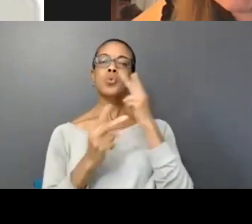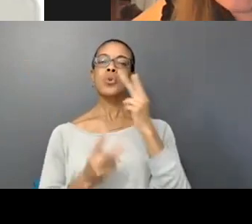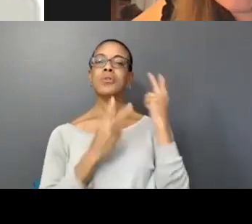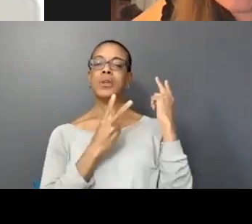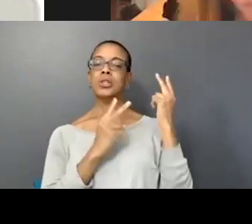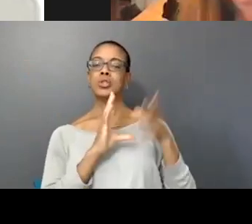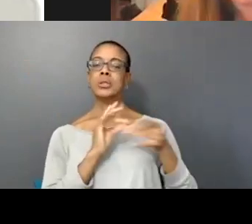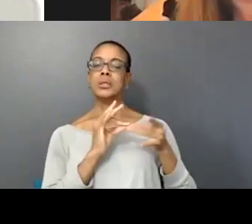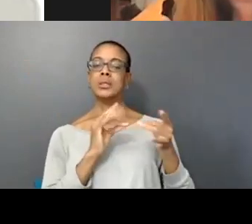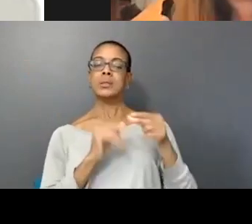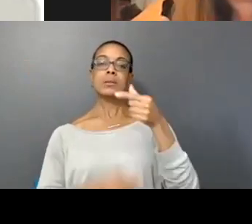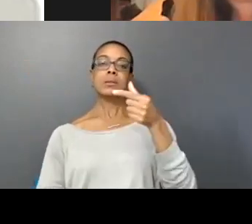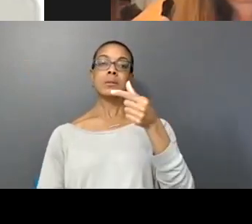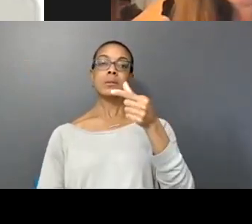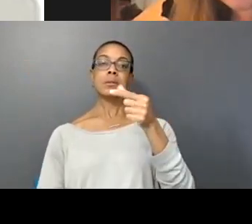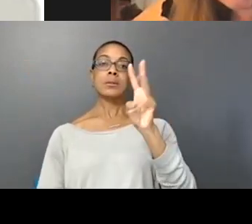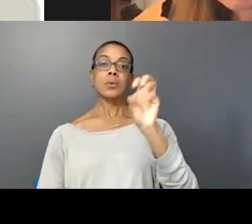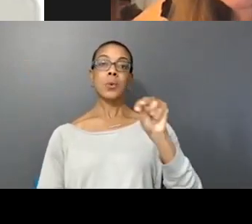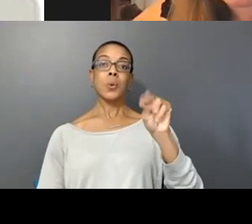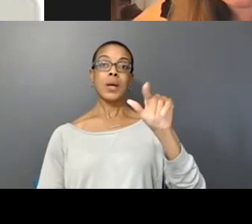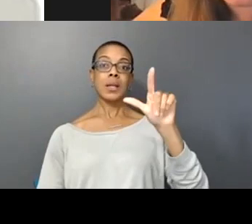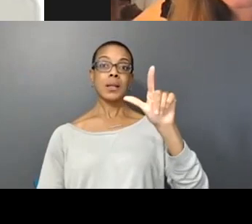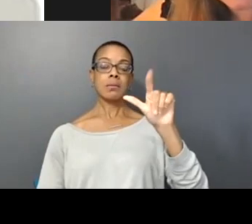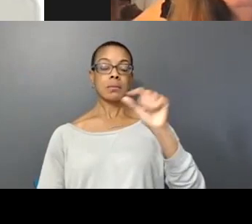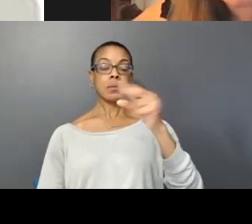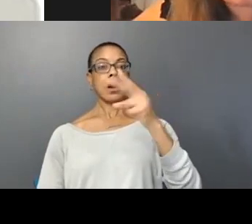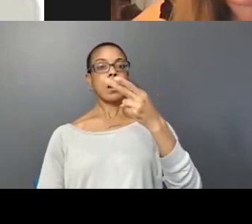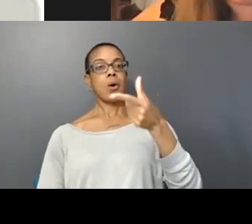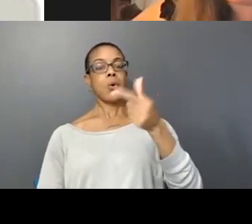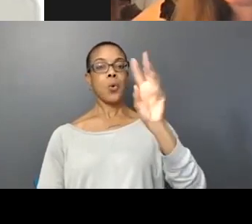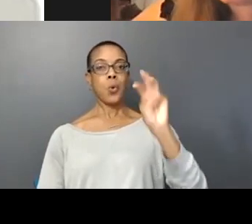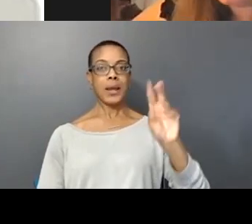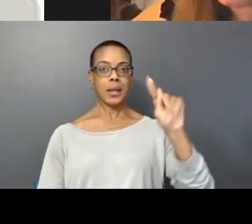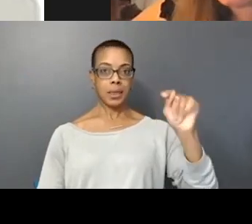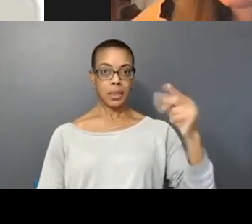from Gwyneth and I don't know if you want to share that or I'm happy to read your chat.